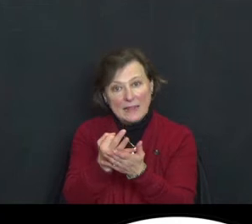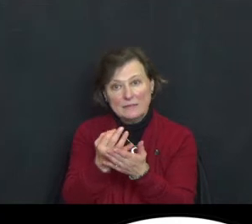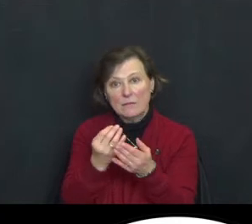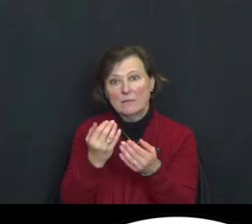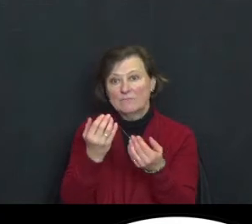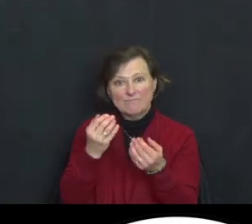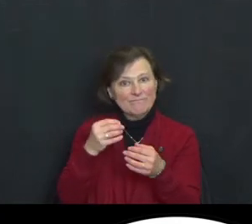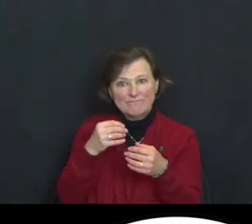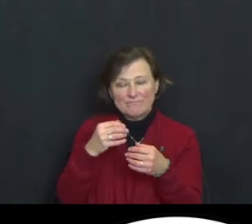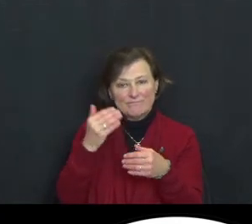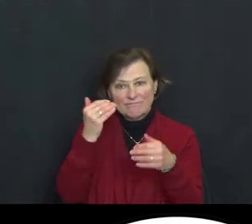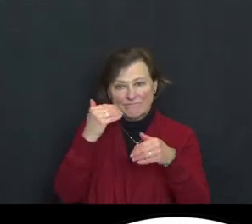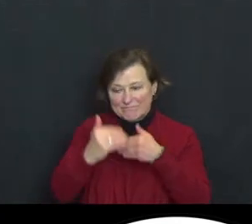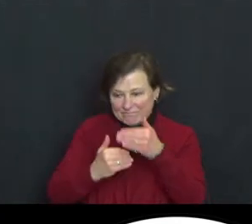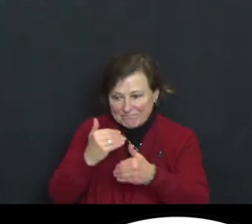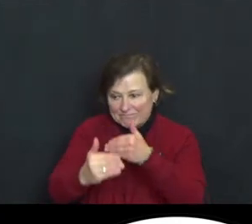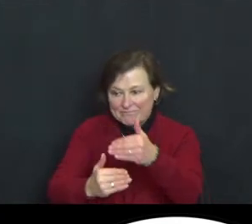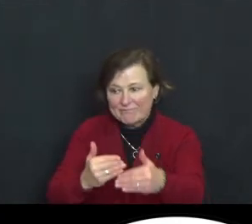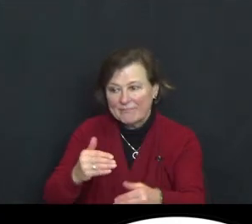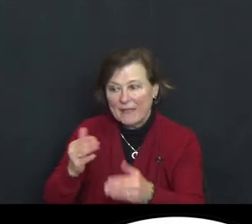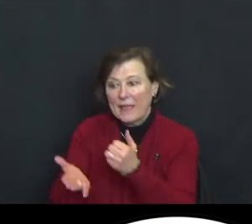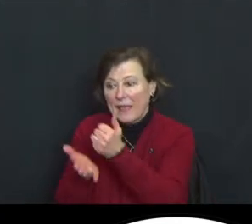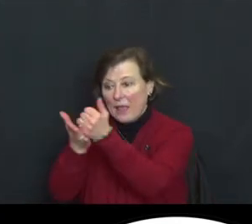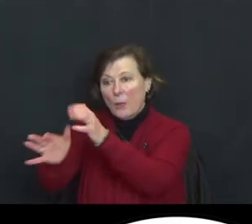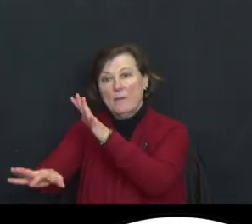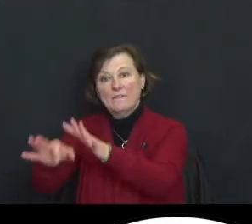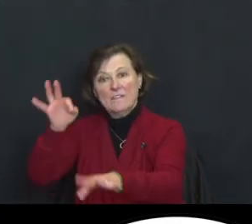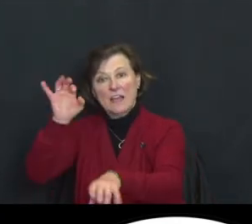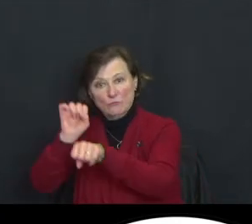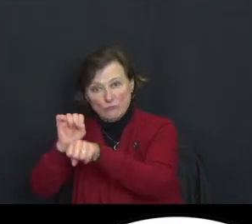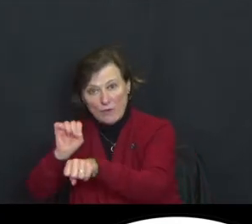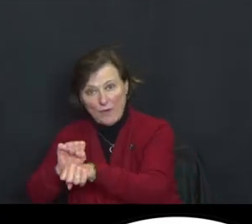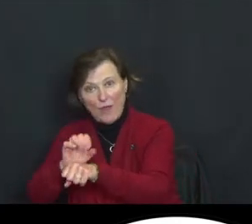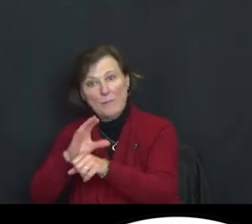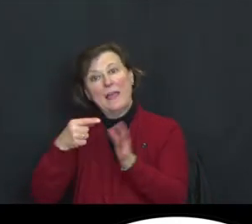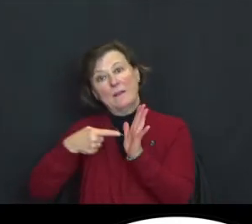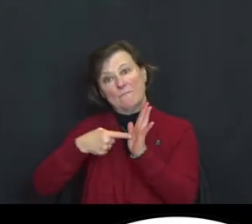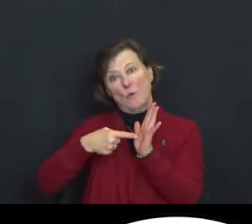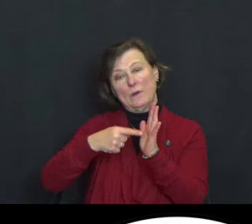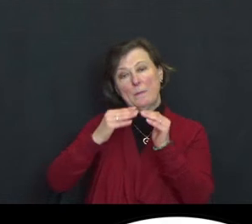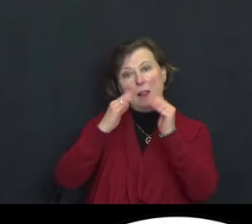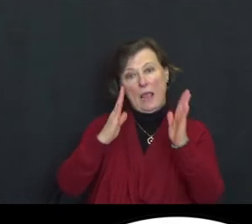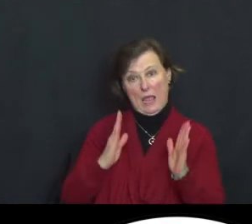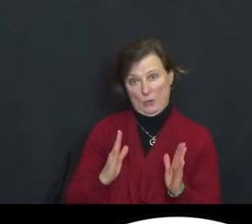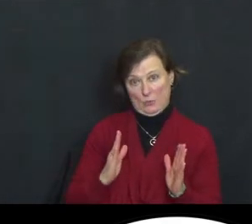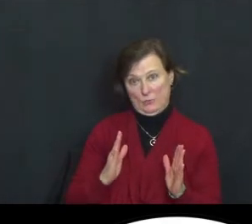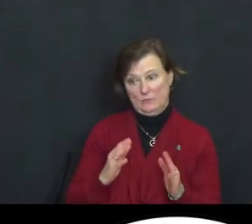help find jobs and affordable housing, they create programs to meet specific needs in